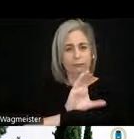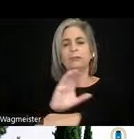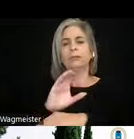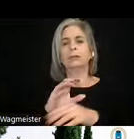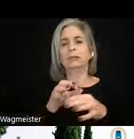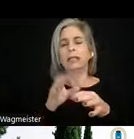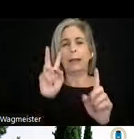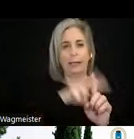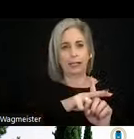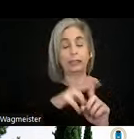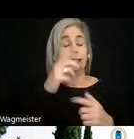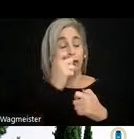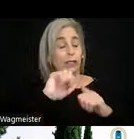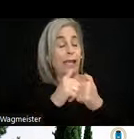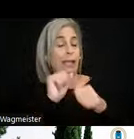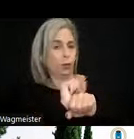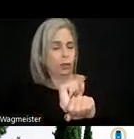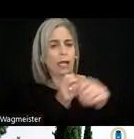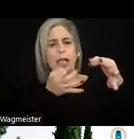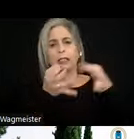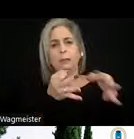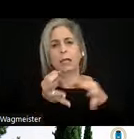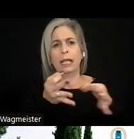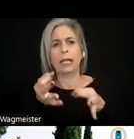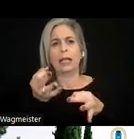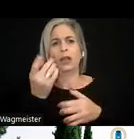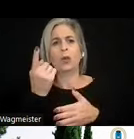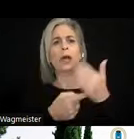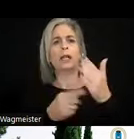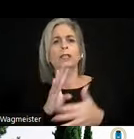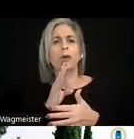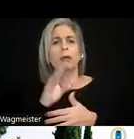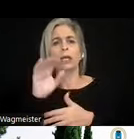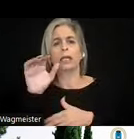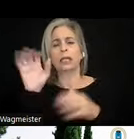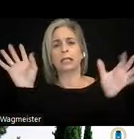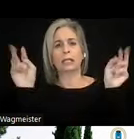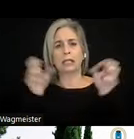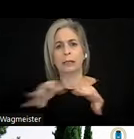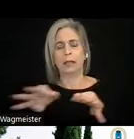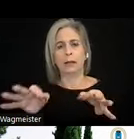Let me first explain what spoken subtitles are. Then I will show you how it works. So